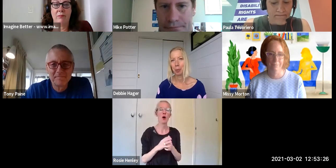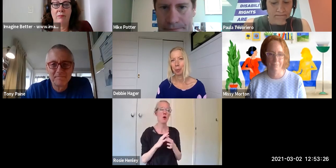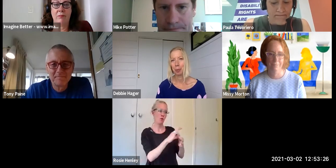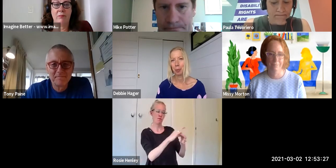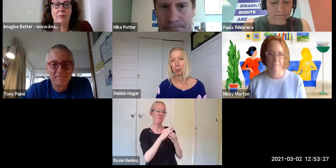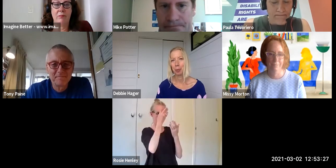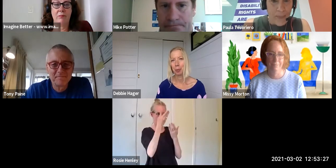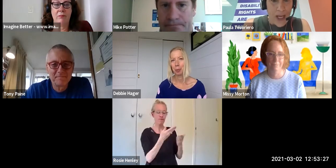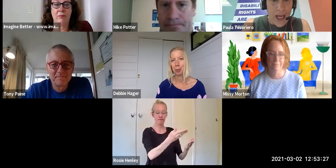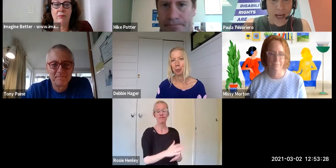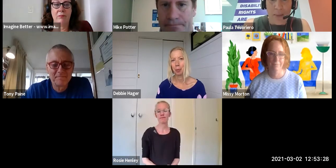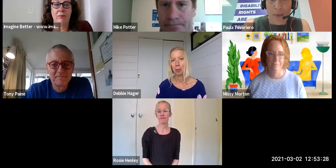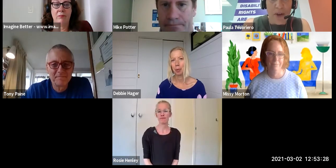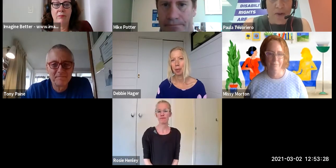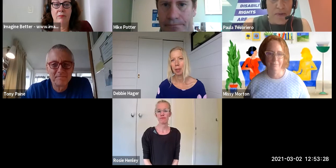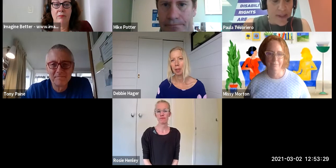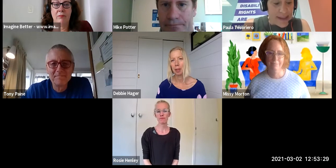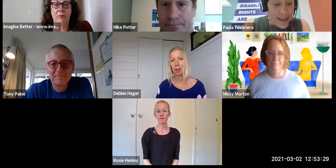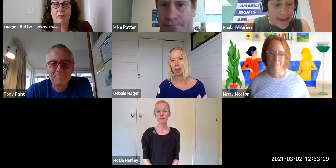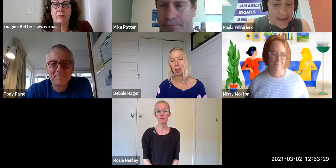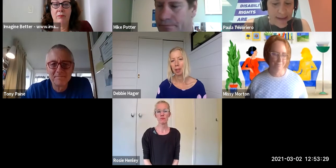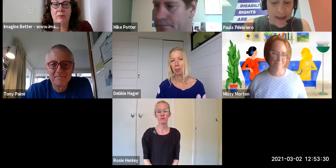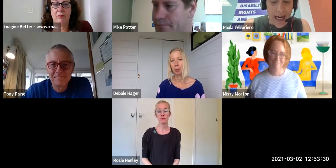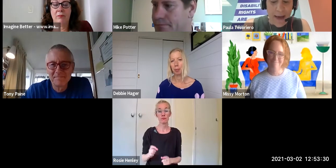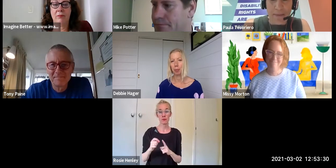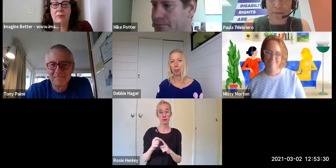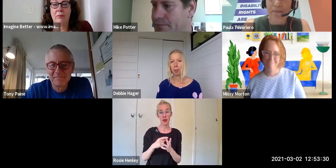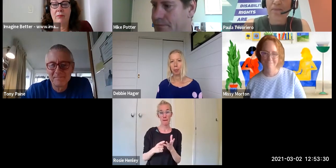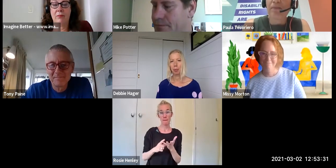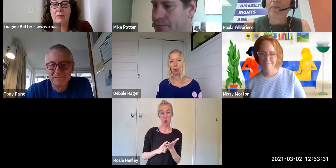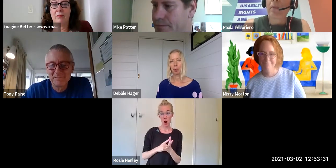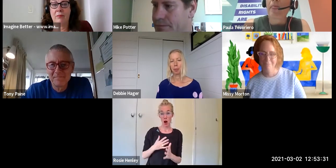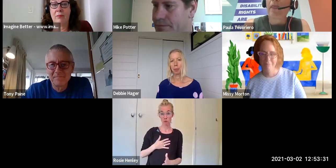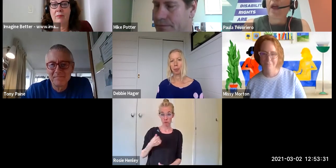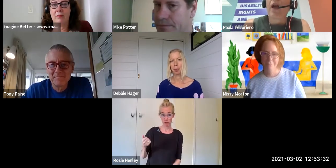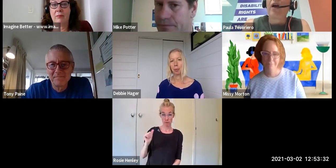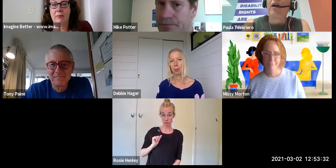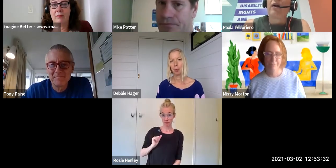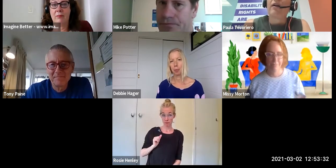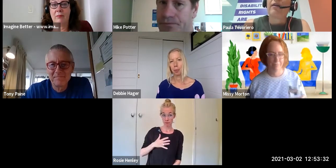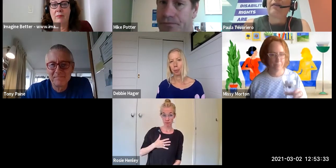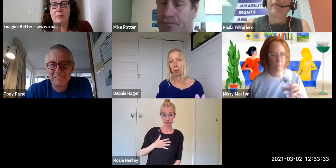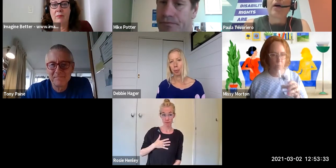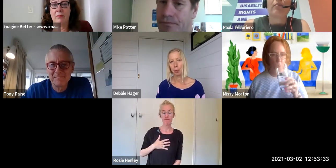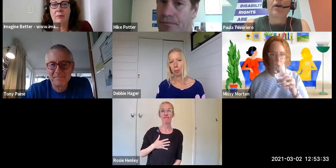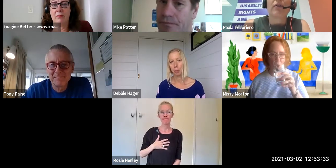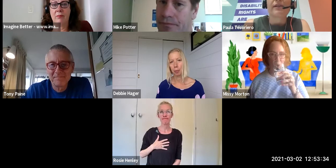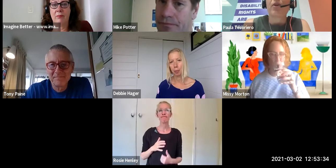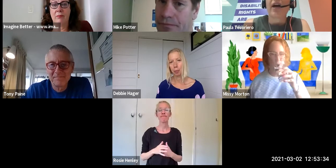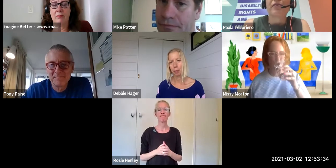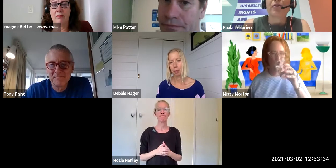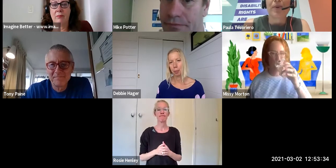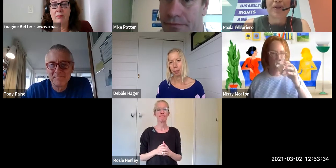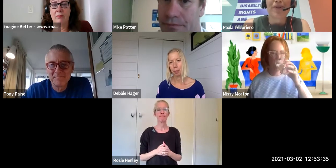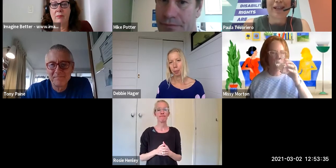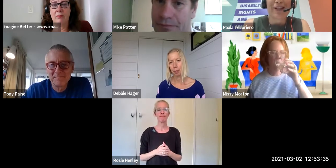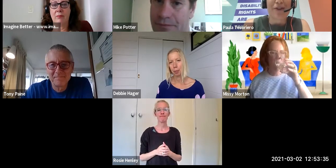[???Paula] I'm happy to go second. I realise I'm not answering your question directly Tony